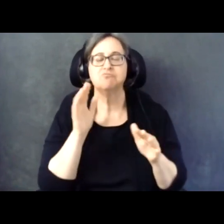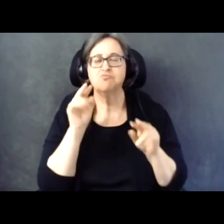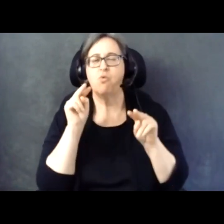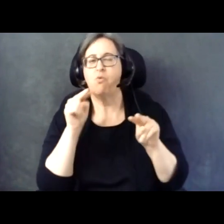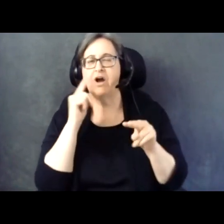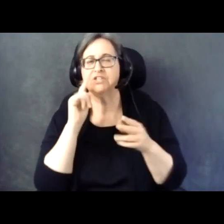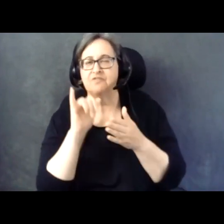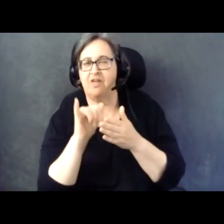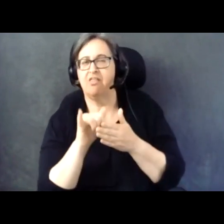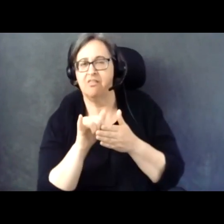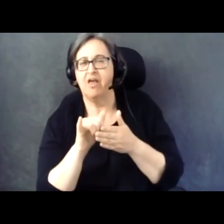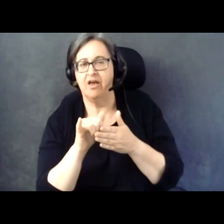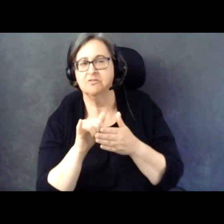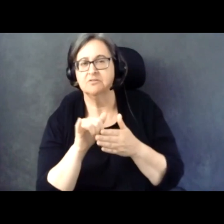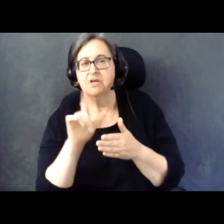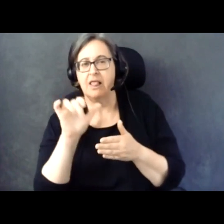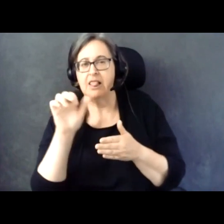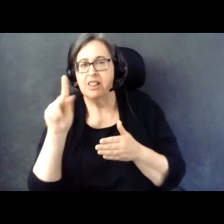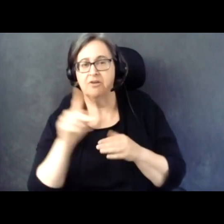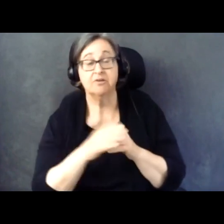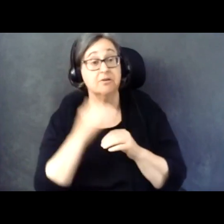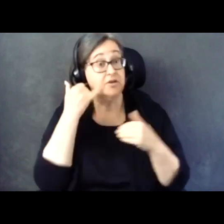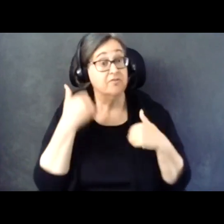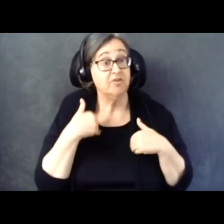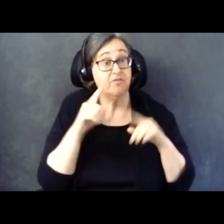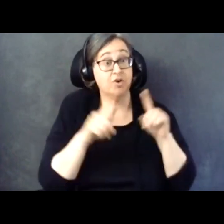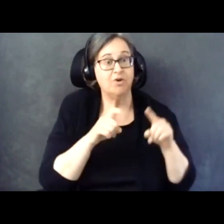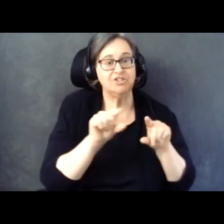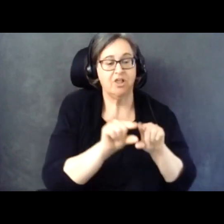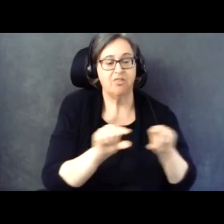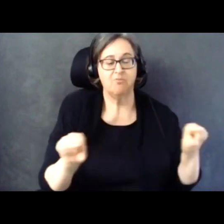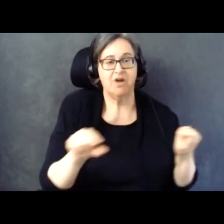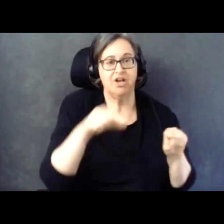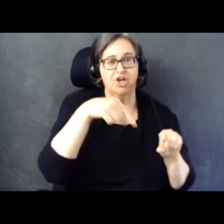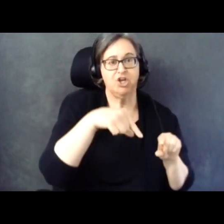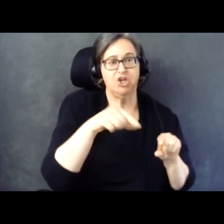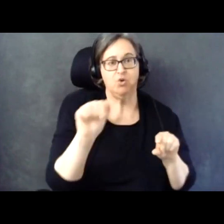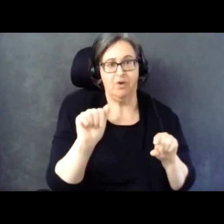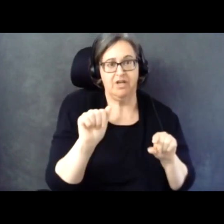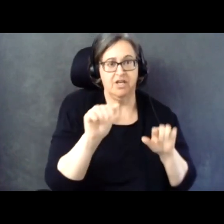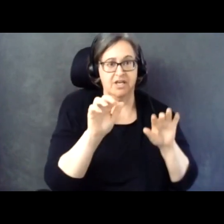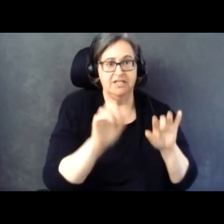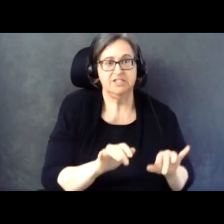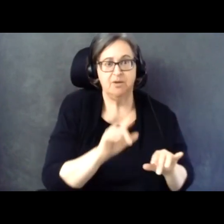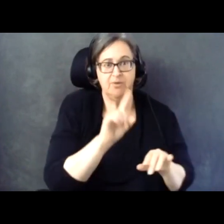If you do have questions, you can use the Q&A Box ahead of time to put those in.